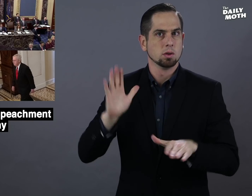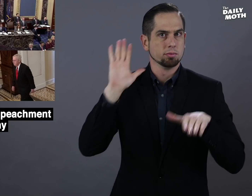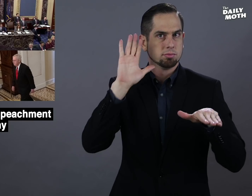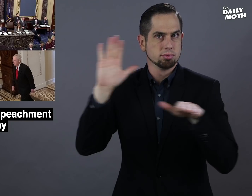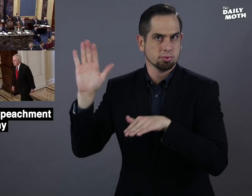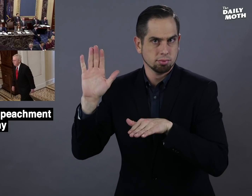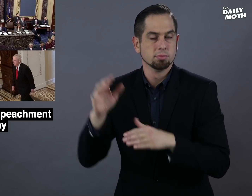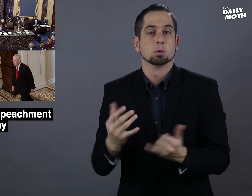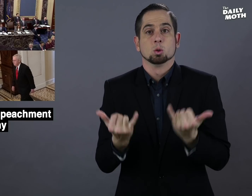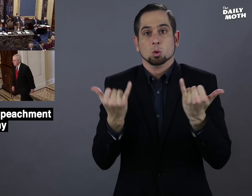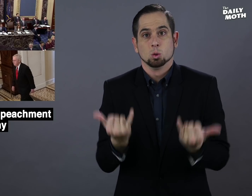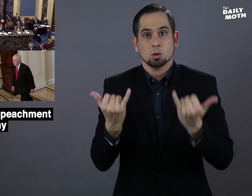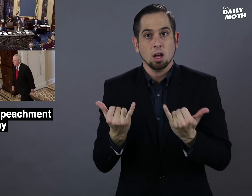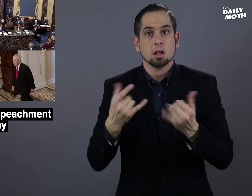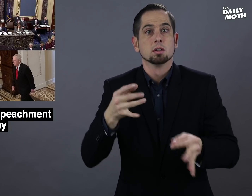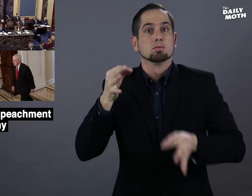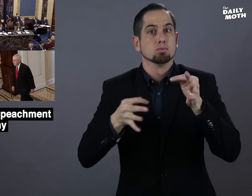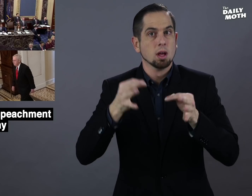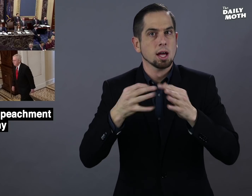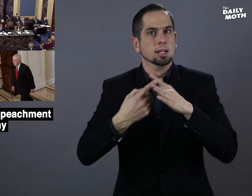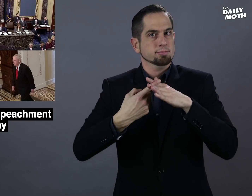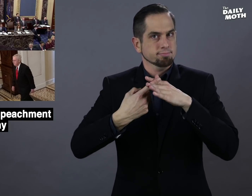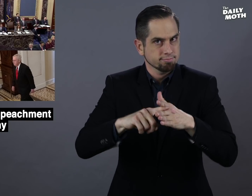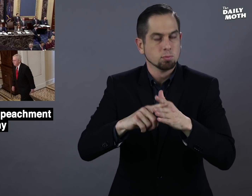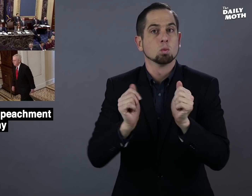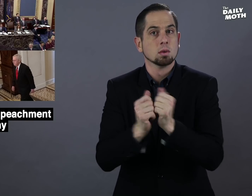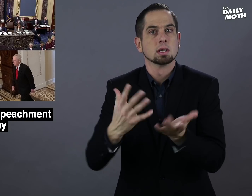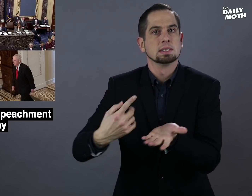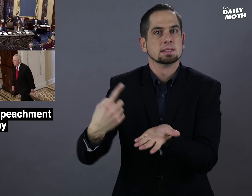the senators swearing in, and today the trial opened